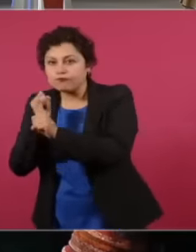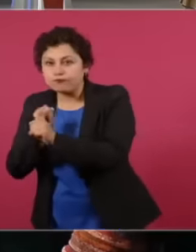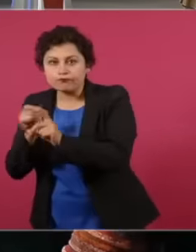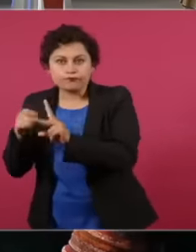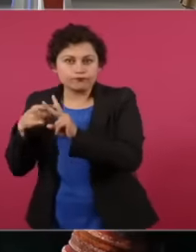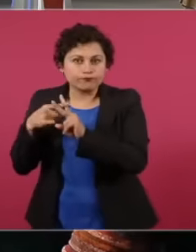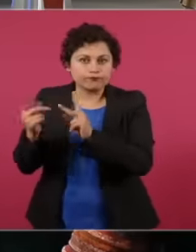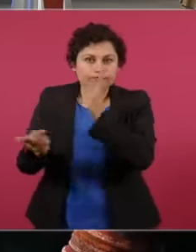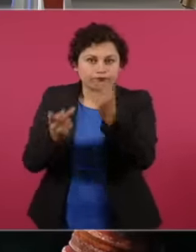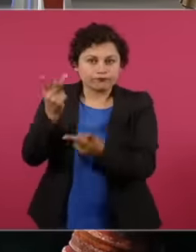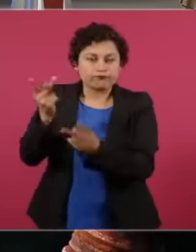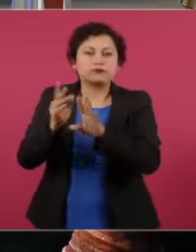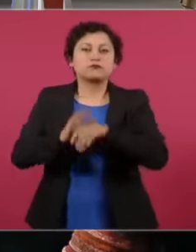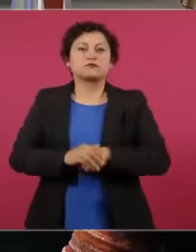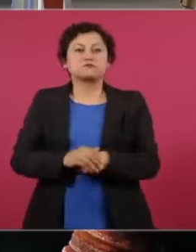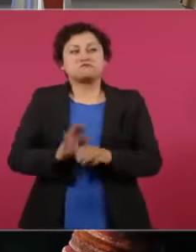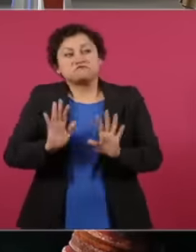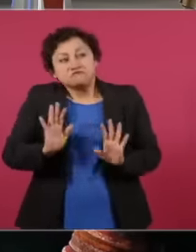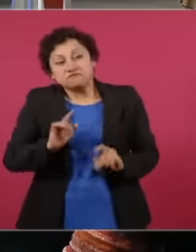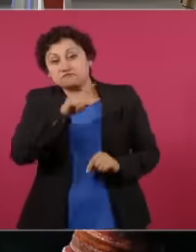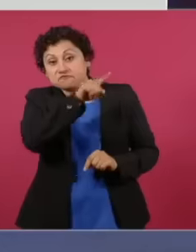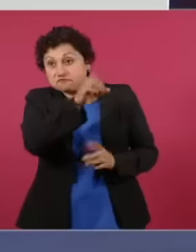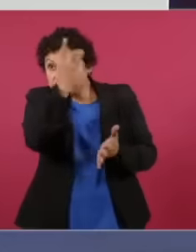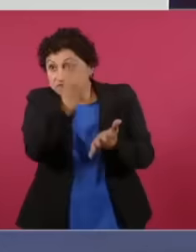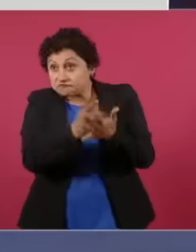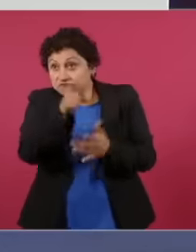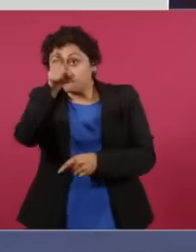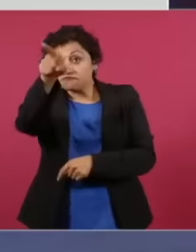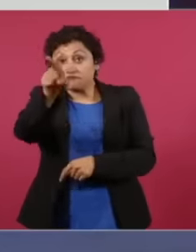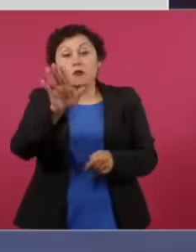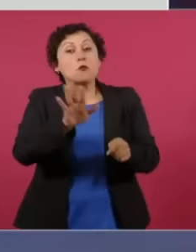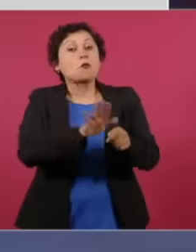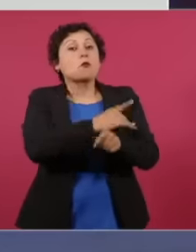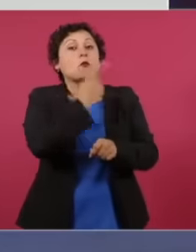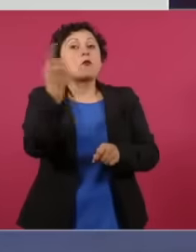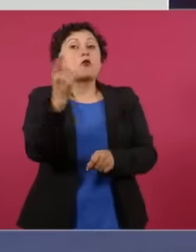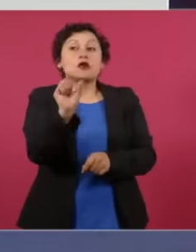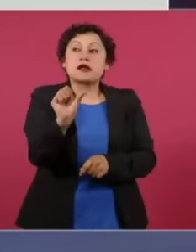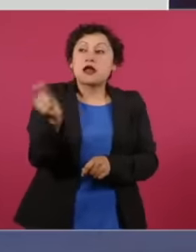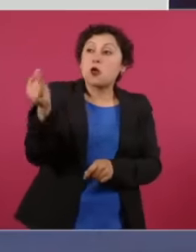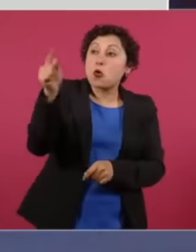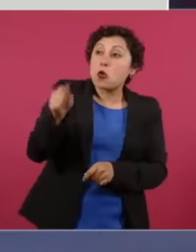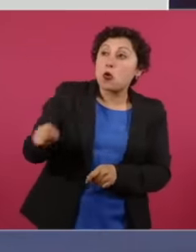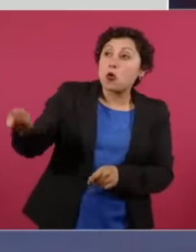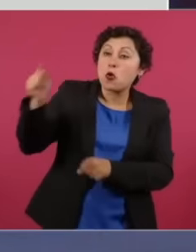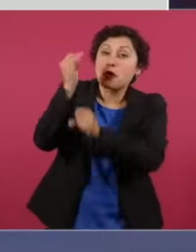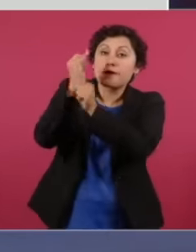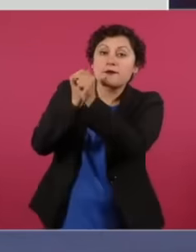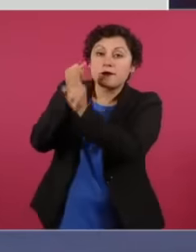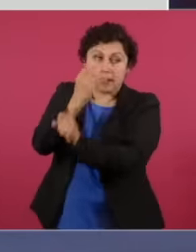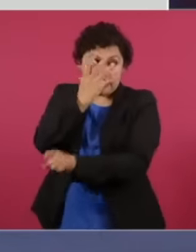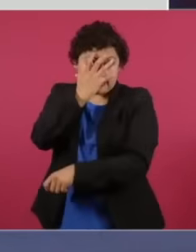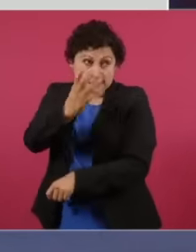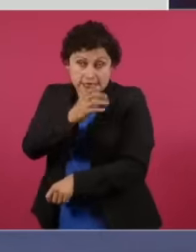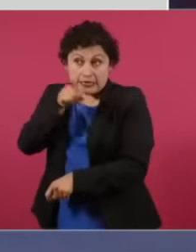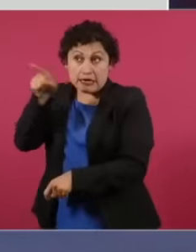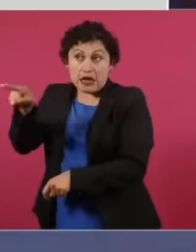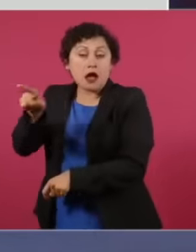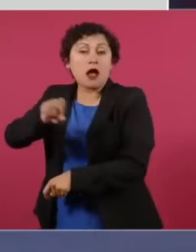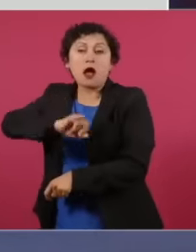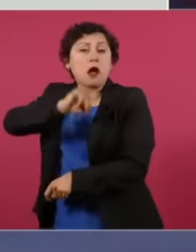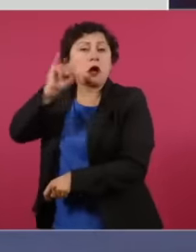never in any serious poll was there any tie between sochil and the current president of